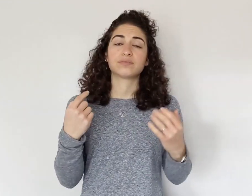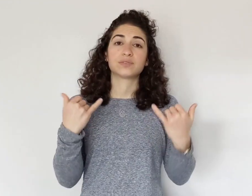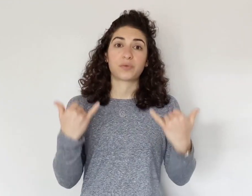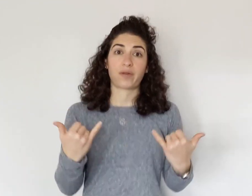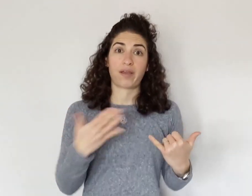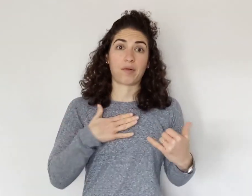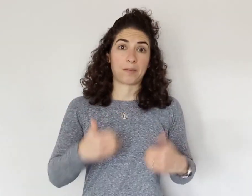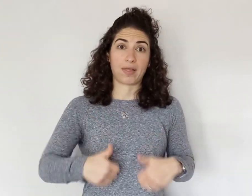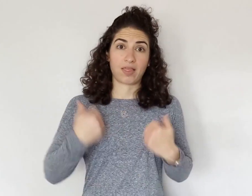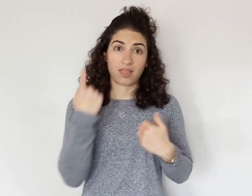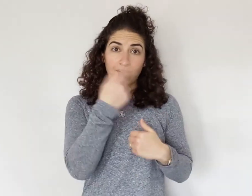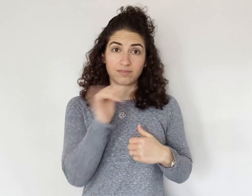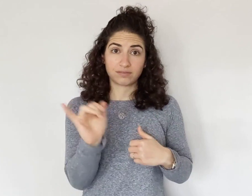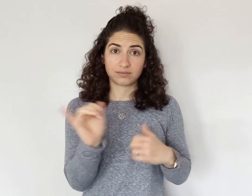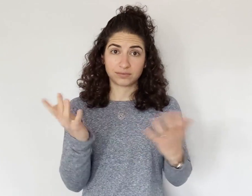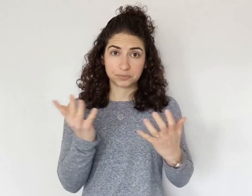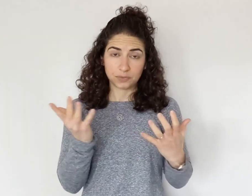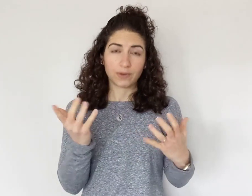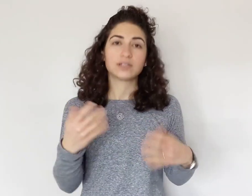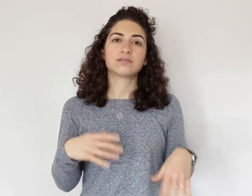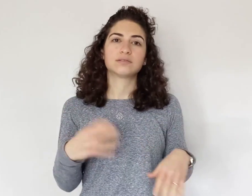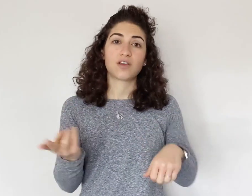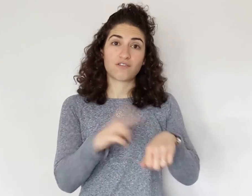Now, my life looks like what?